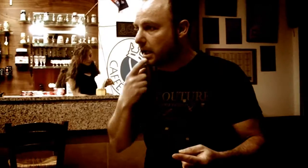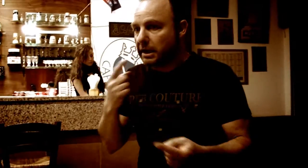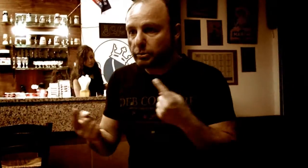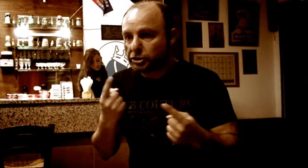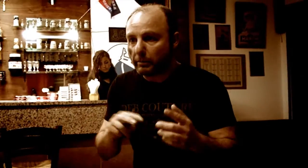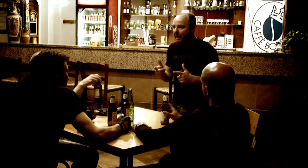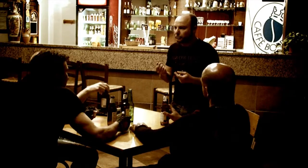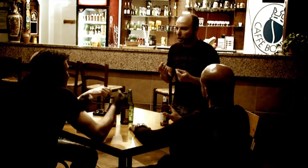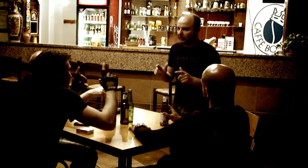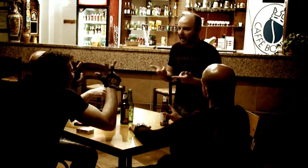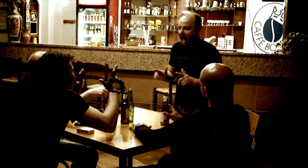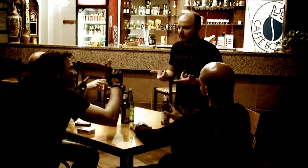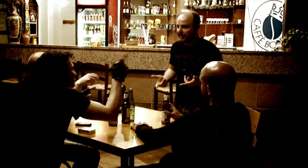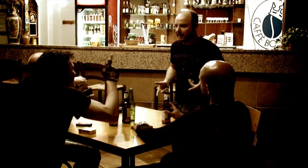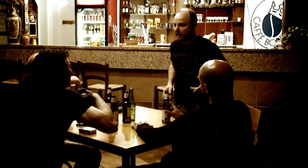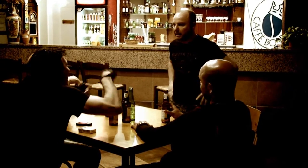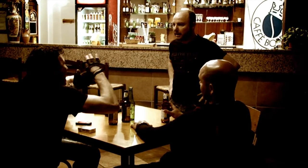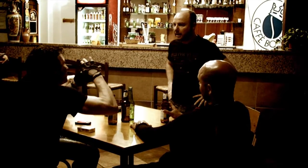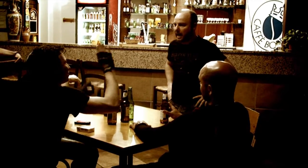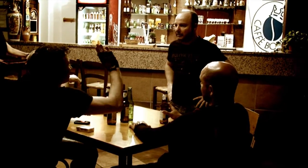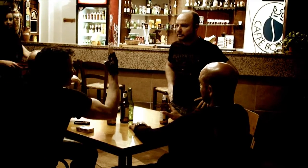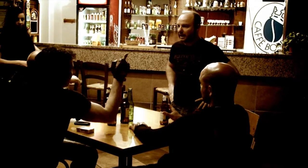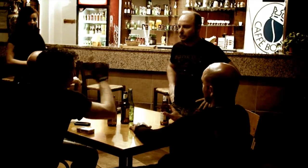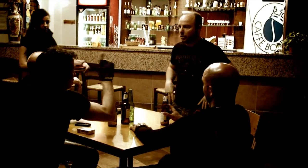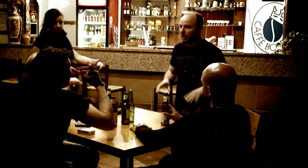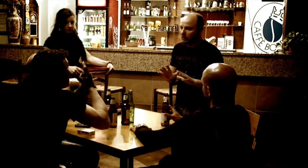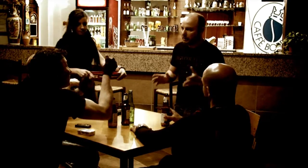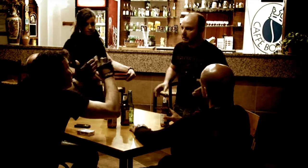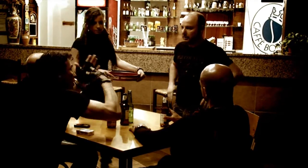is a problem for money that is not there Friends do not betray, the problems are resolved